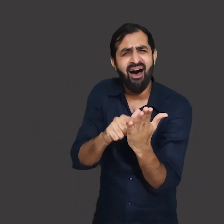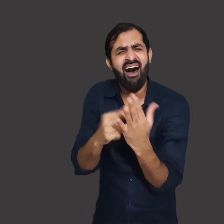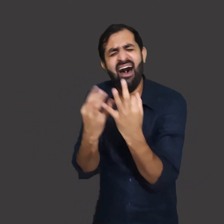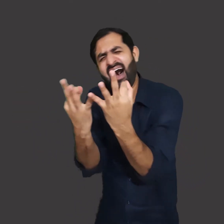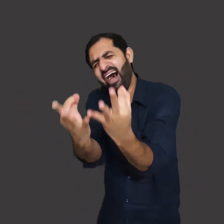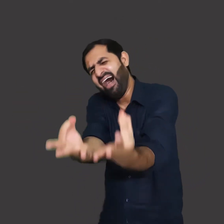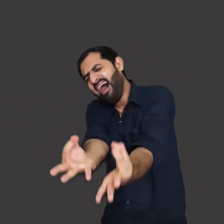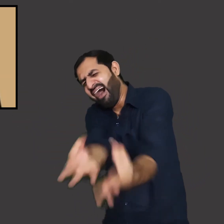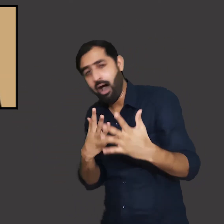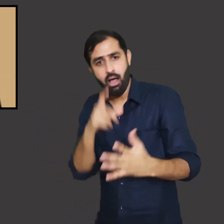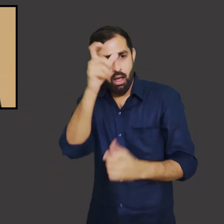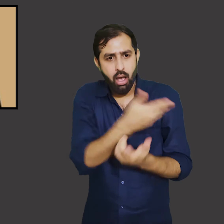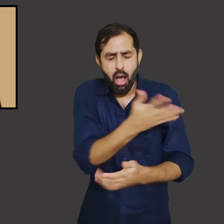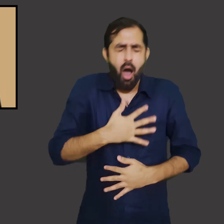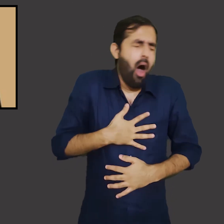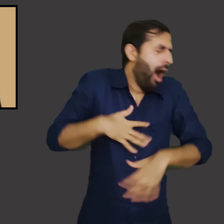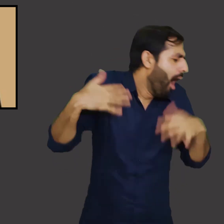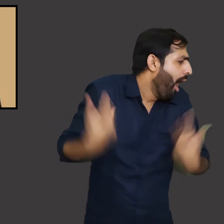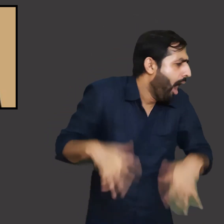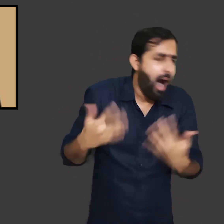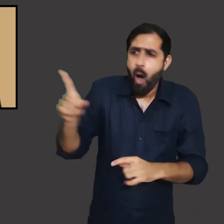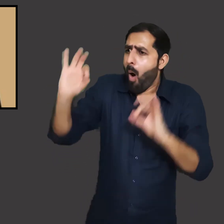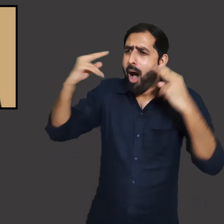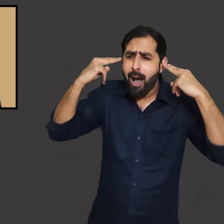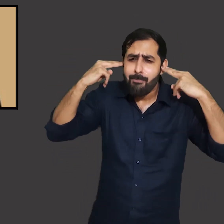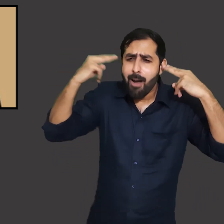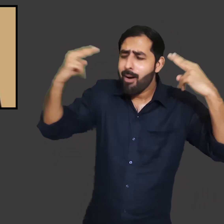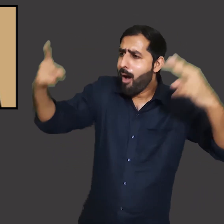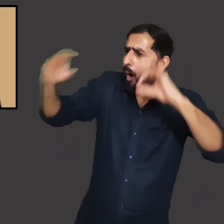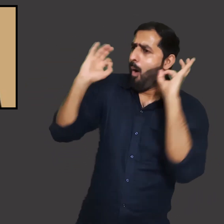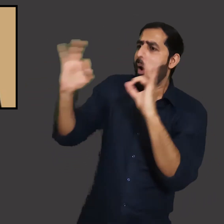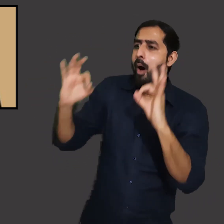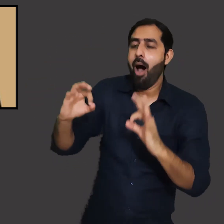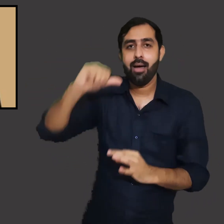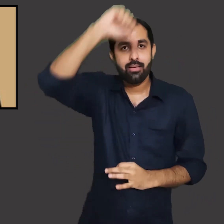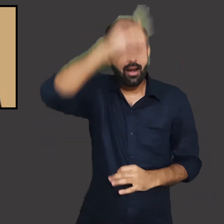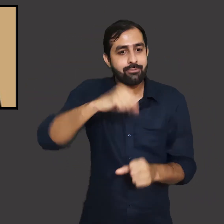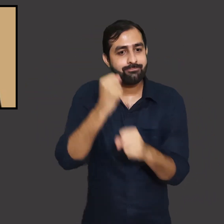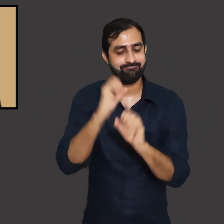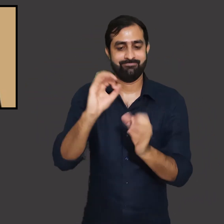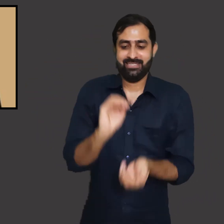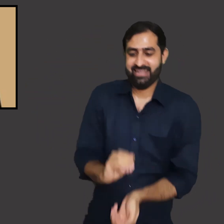for authors and writers. Arundhati Roy won this prestigious award which made her world-famous.